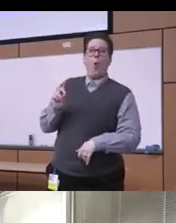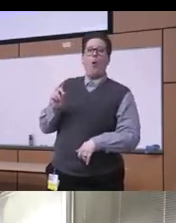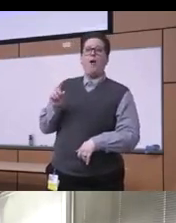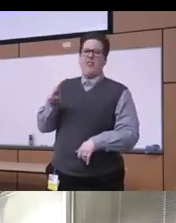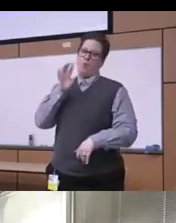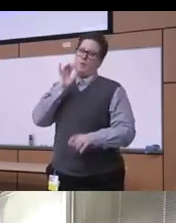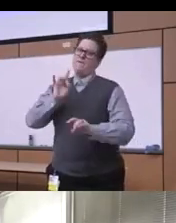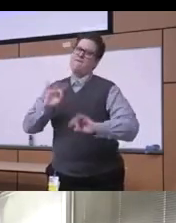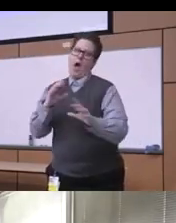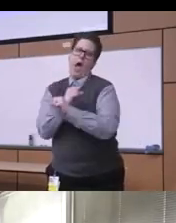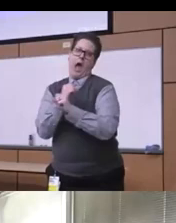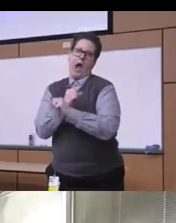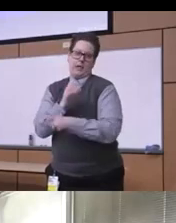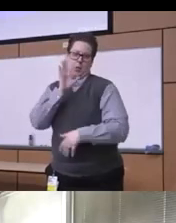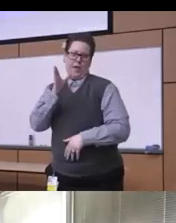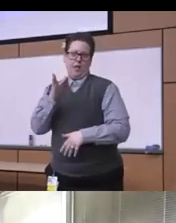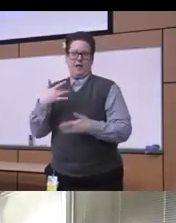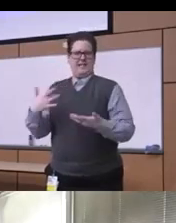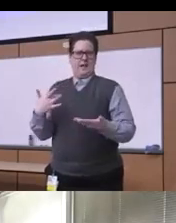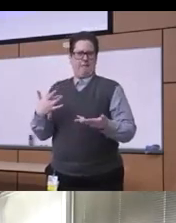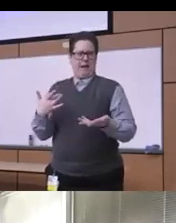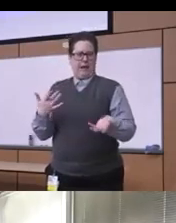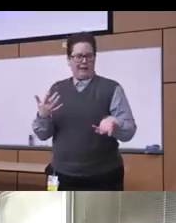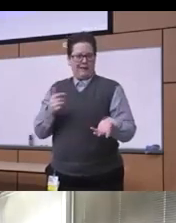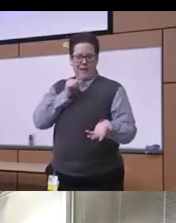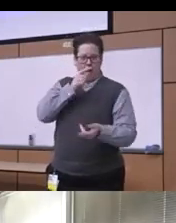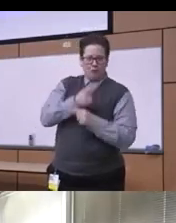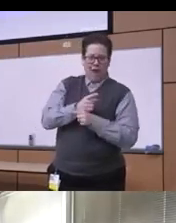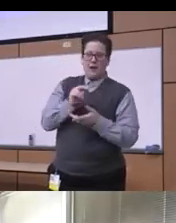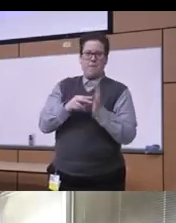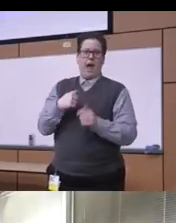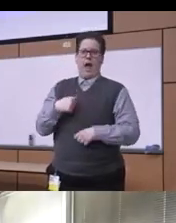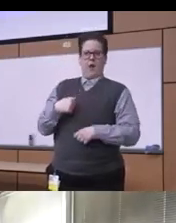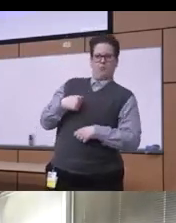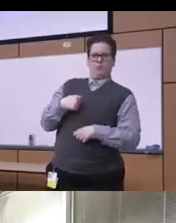generalization of really these beliefs and this leads to Prejudice or a judgment based on belief